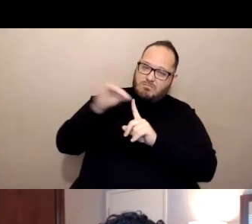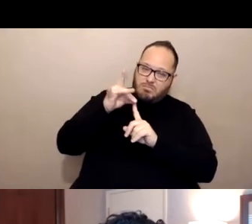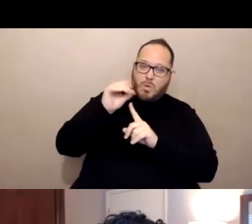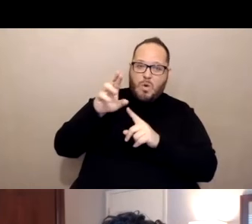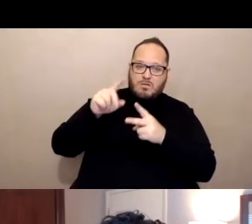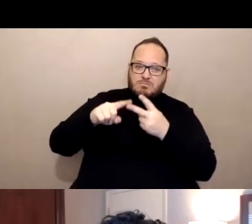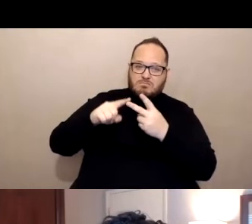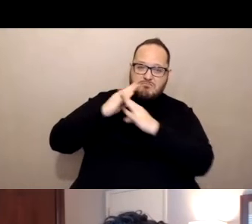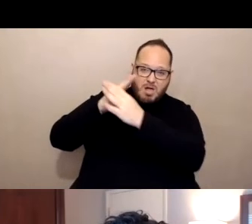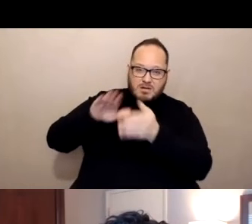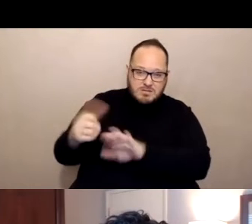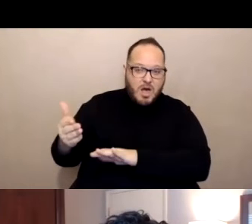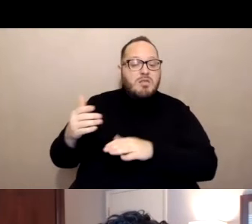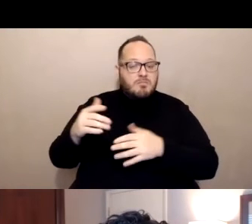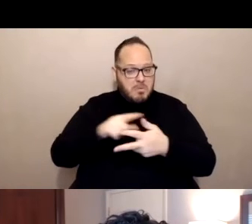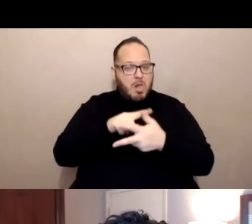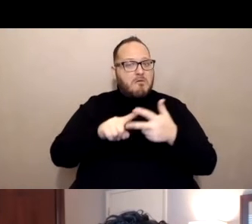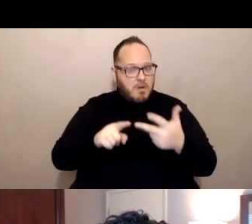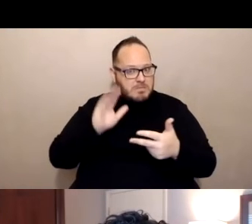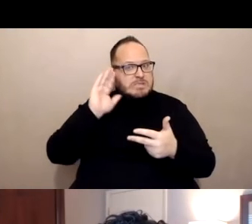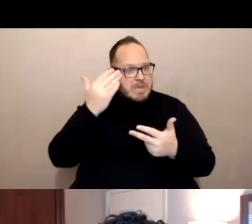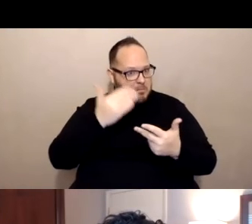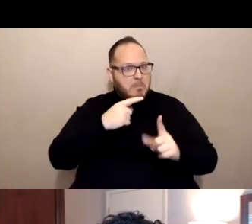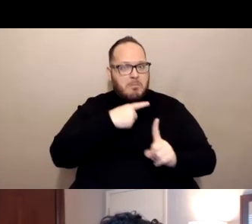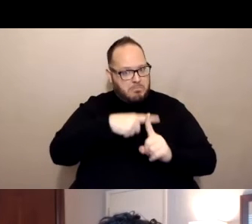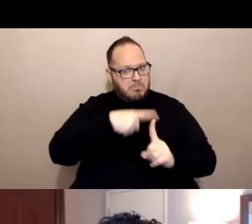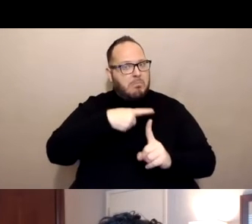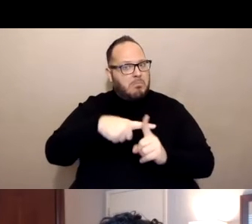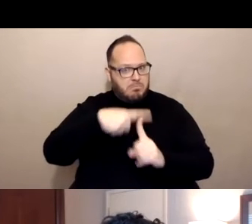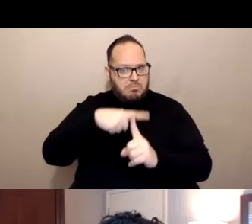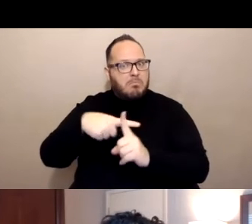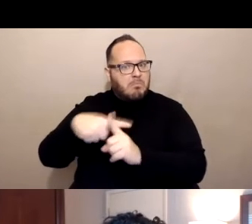Important to know that rather that after your last dose.